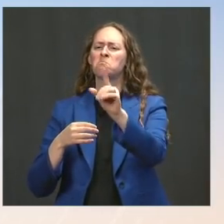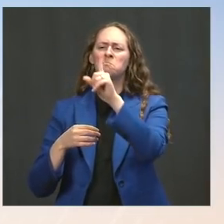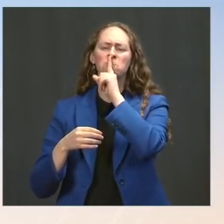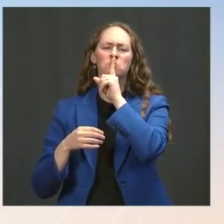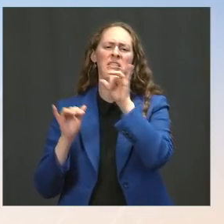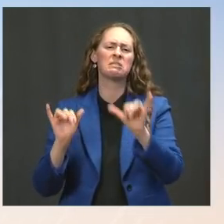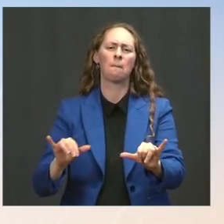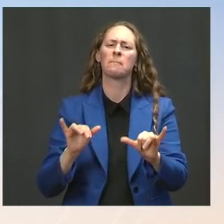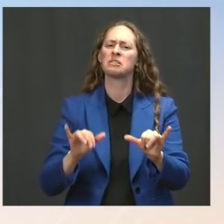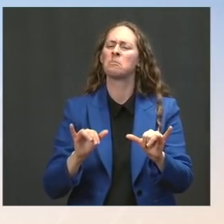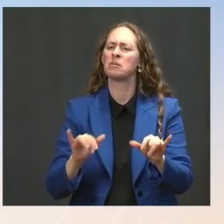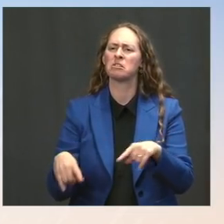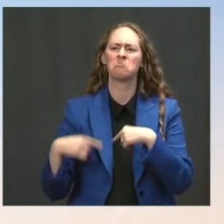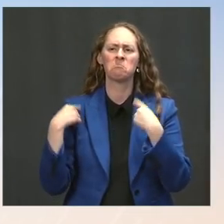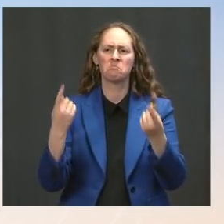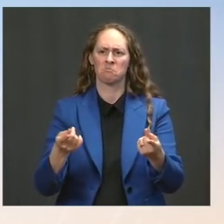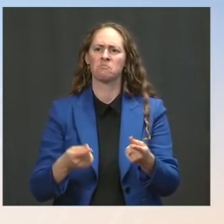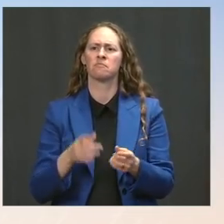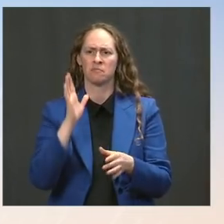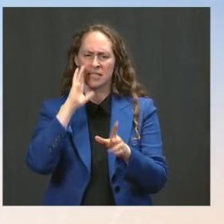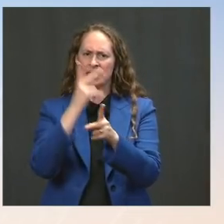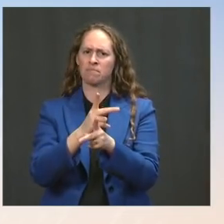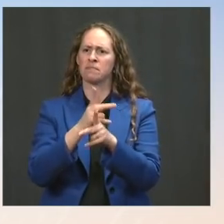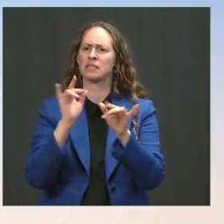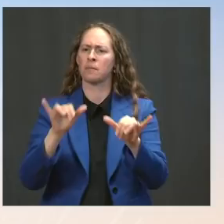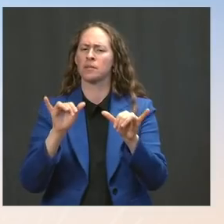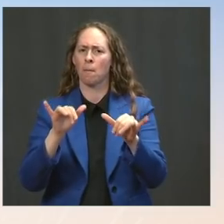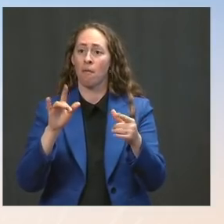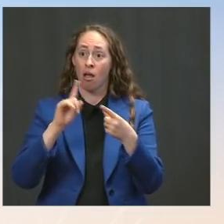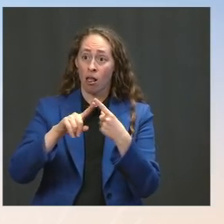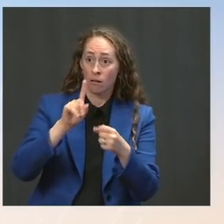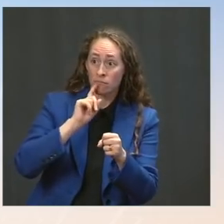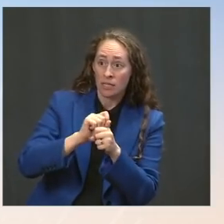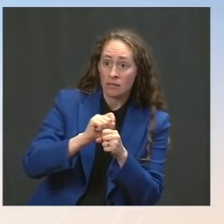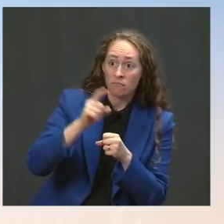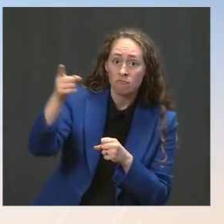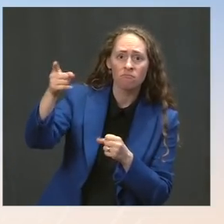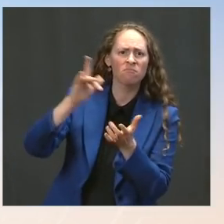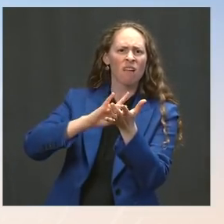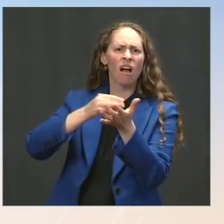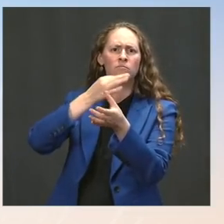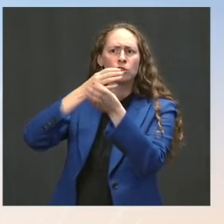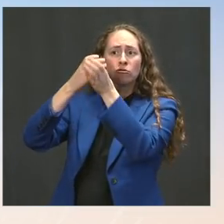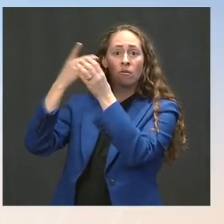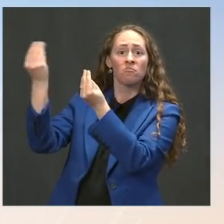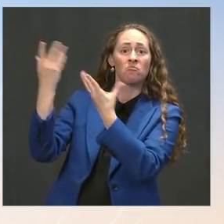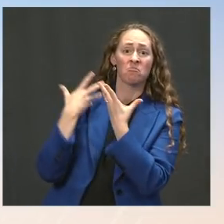and it will remain in place as long as that is the guidance from our health and medical experts. Go ahead. The Press: I have two questions.